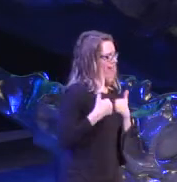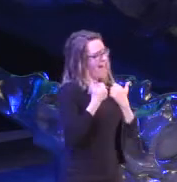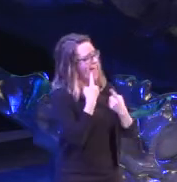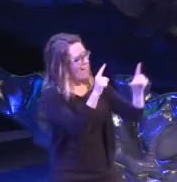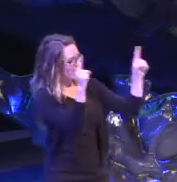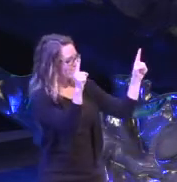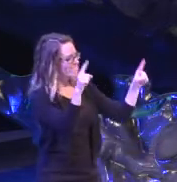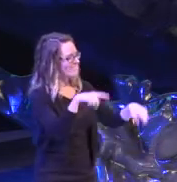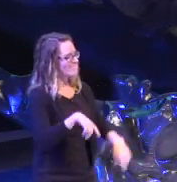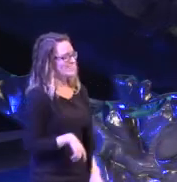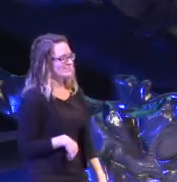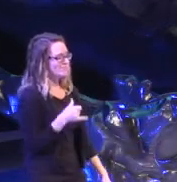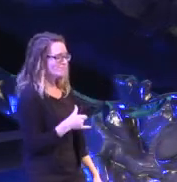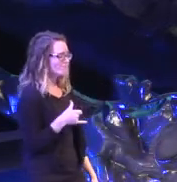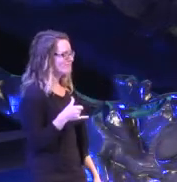(scat singing)